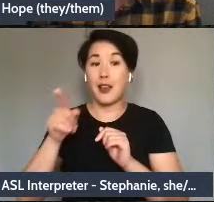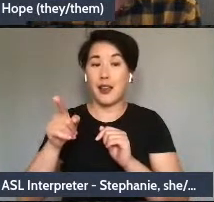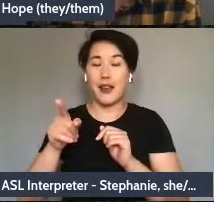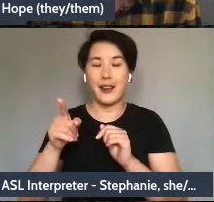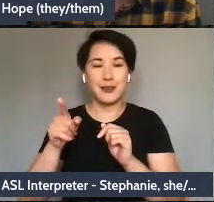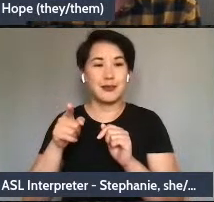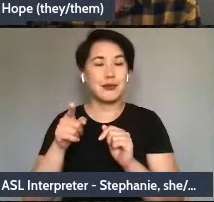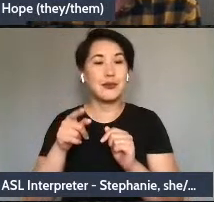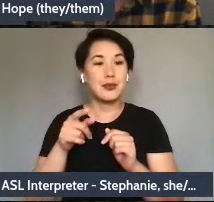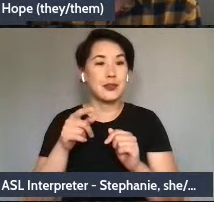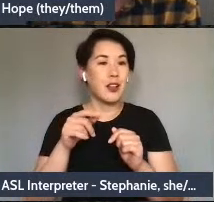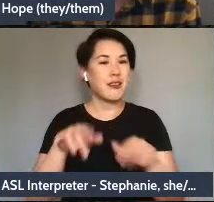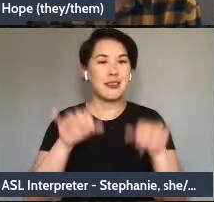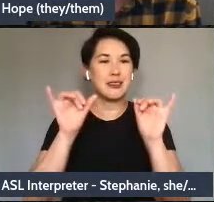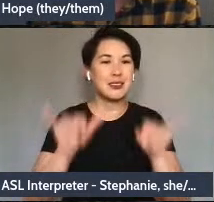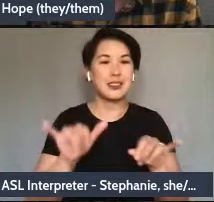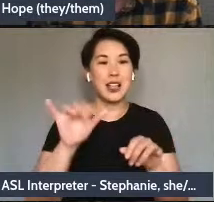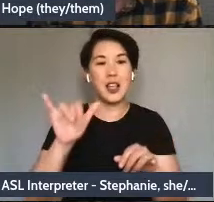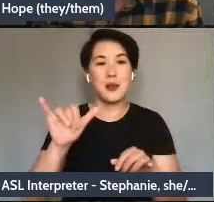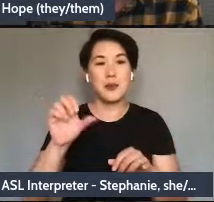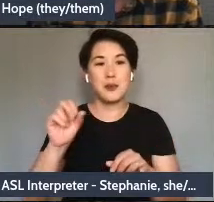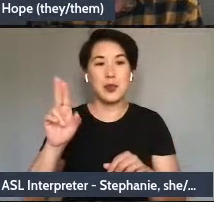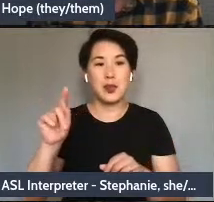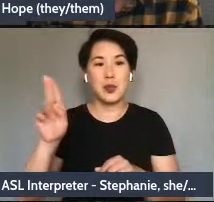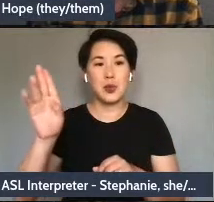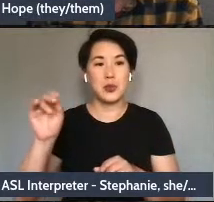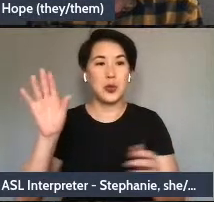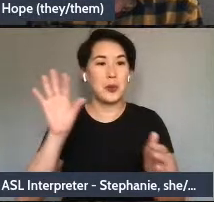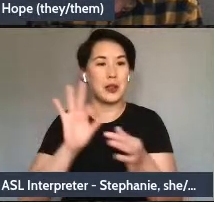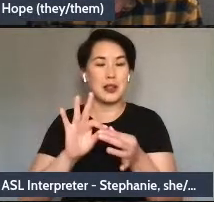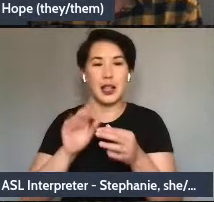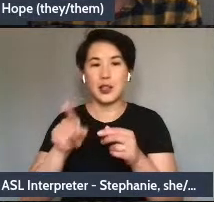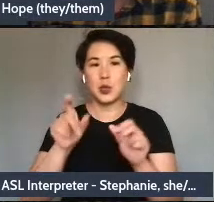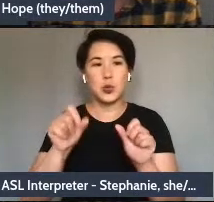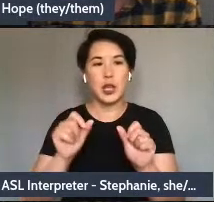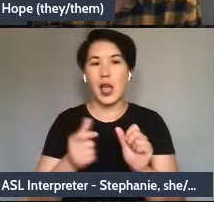same youtube link where you found it so you can always return to these things and spend more time